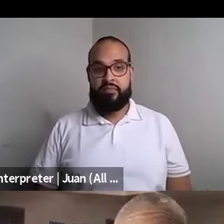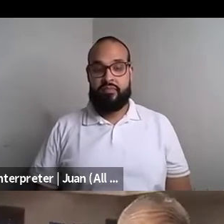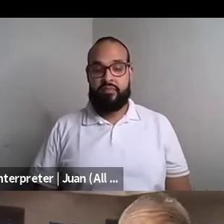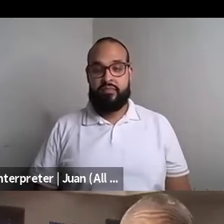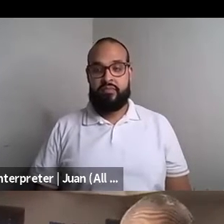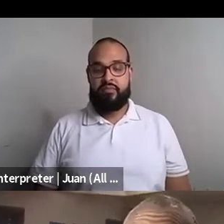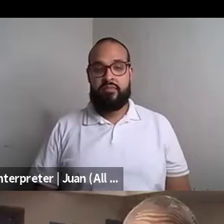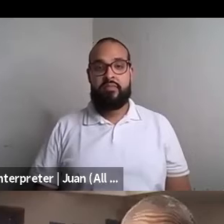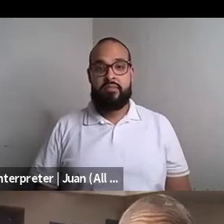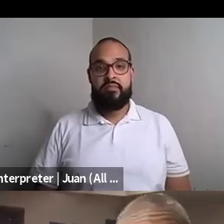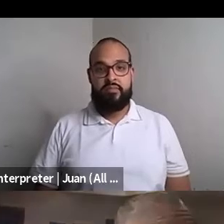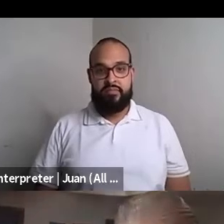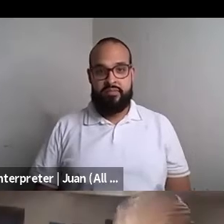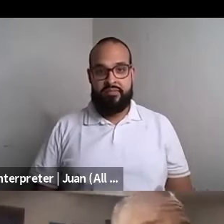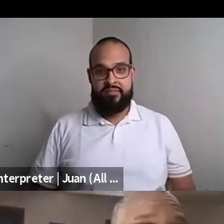Nahshon Anderson: Right, we are ready. Thank you.